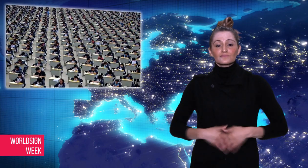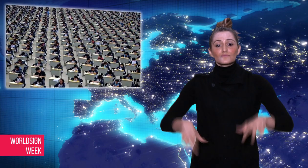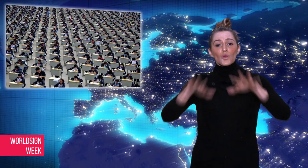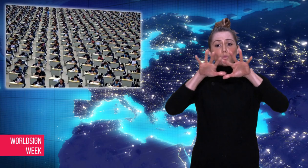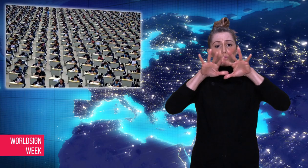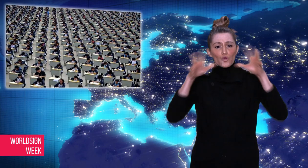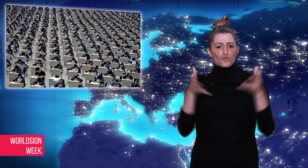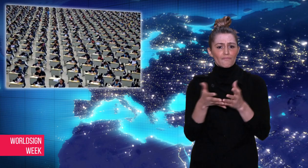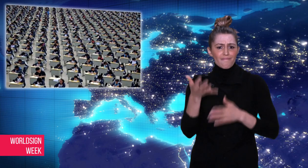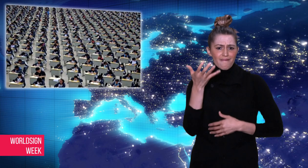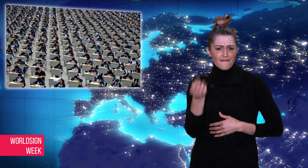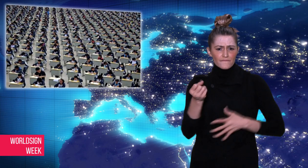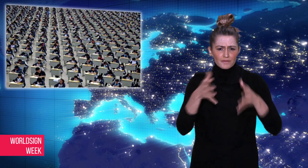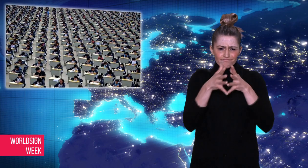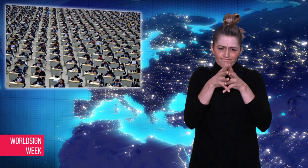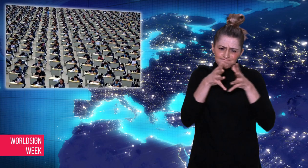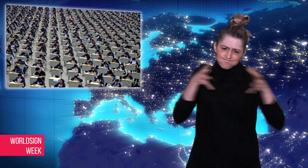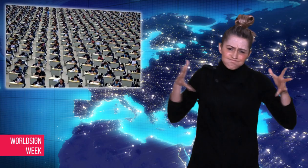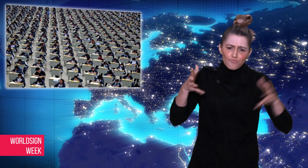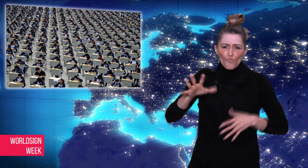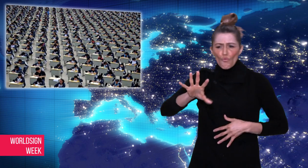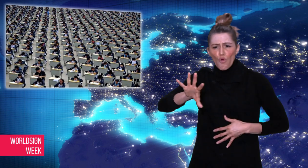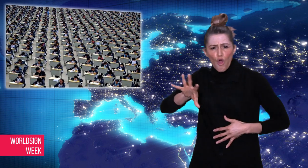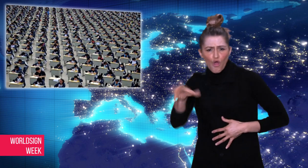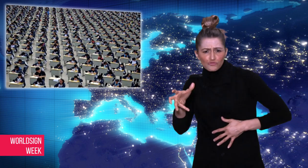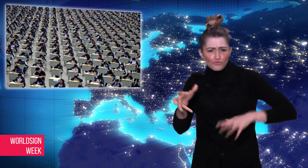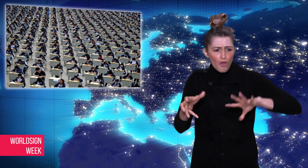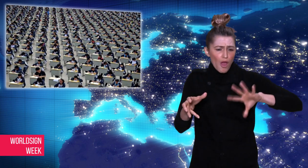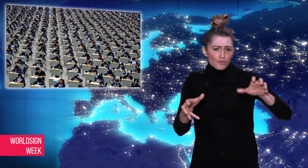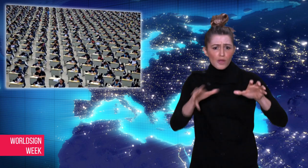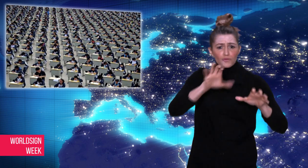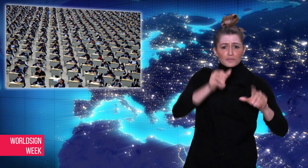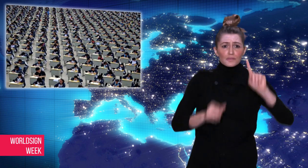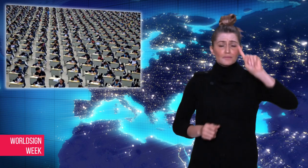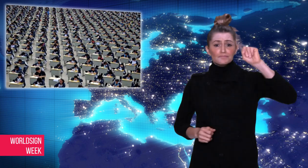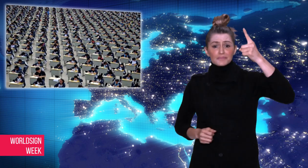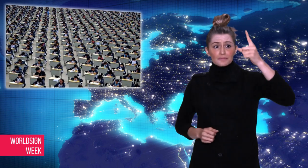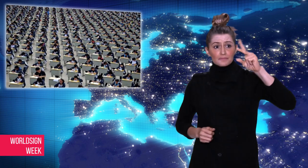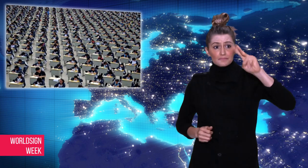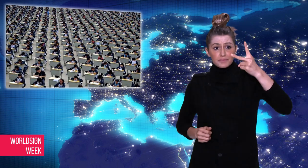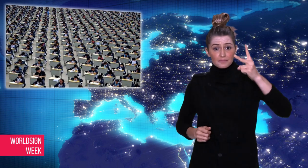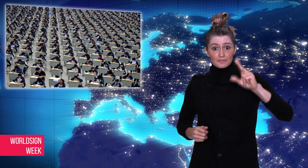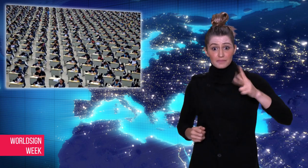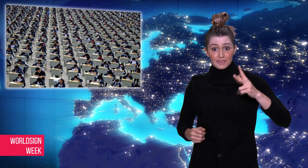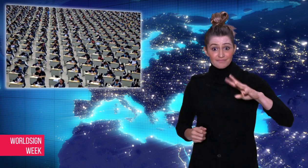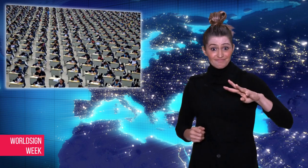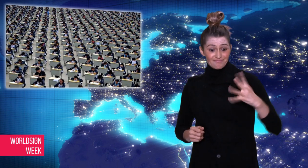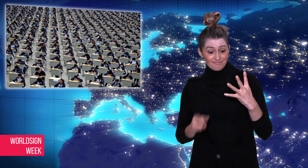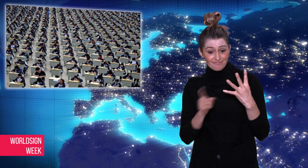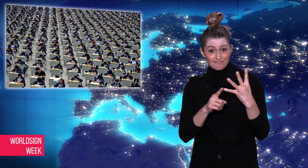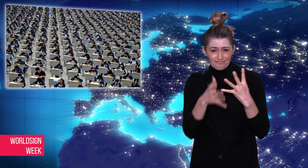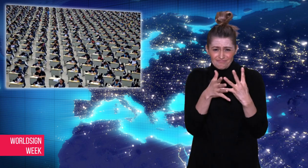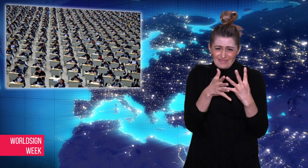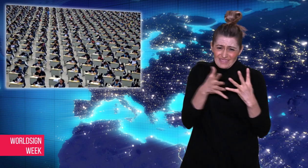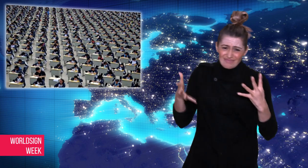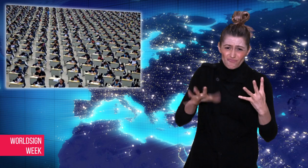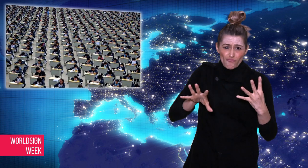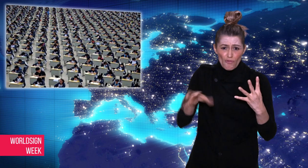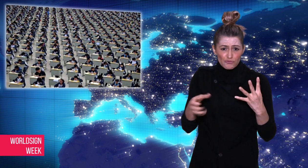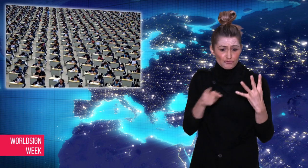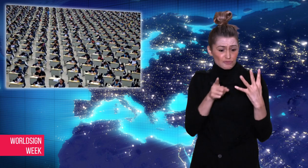China is the fourth largest country in the